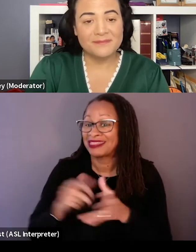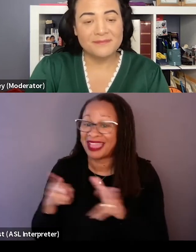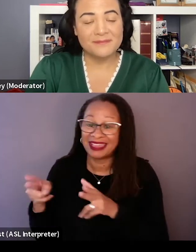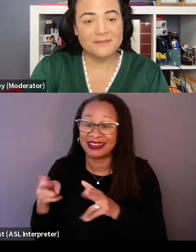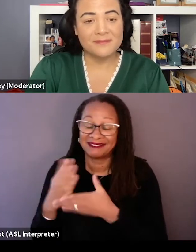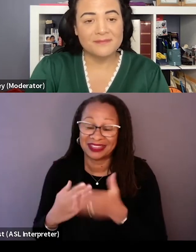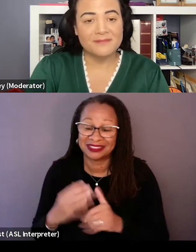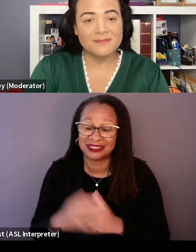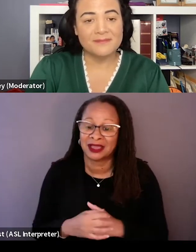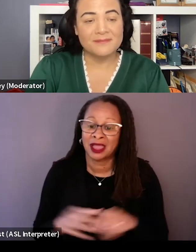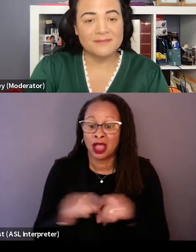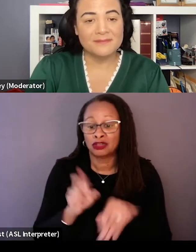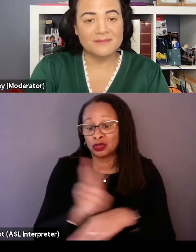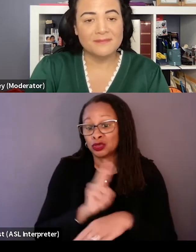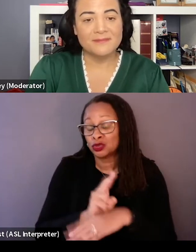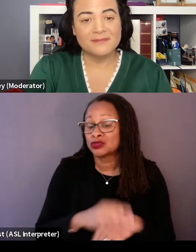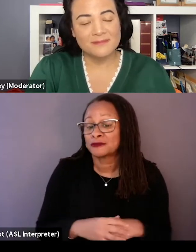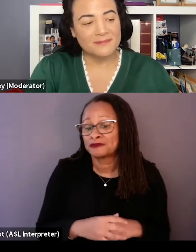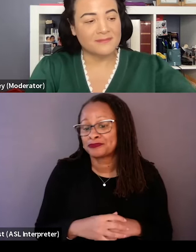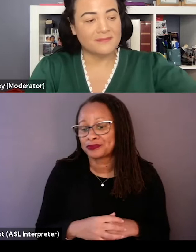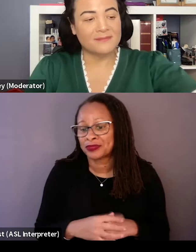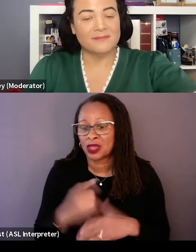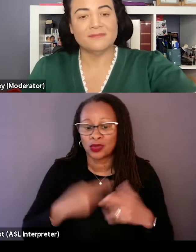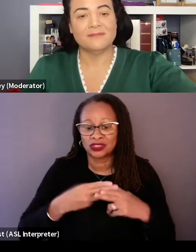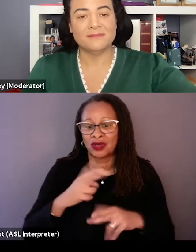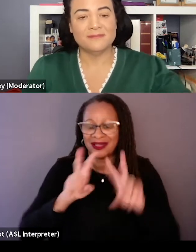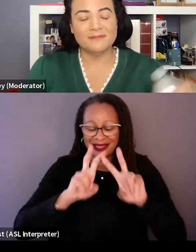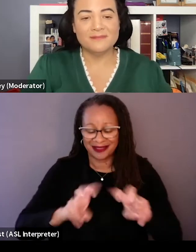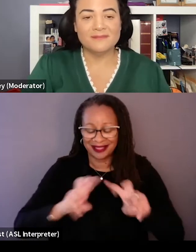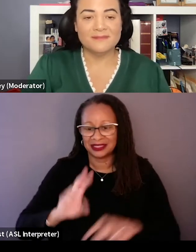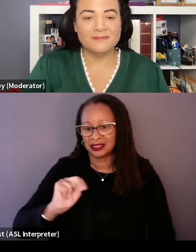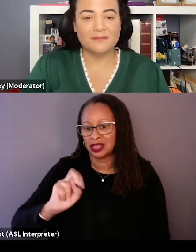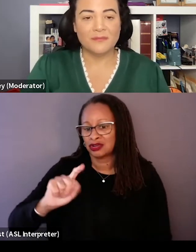And we were also using the, what's called the analyst notebook, also known as the Rover Diaries,